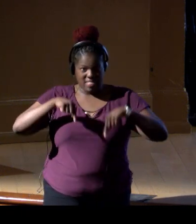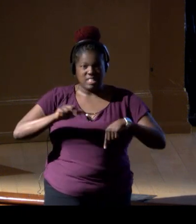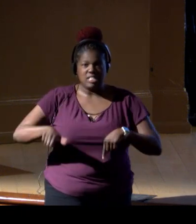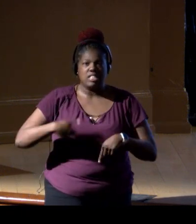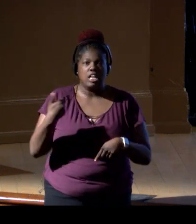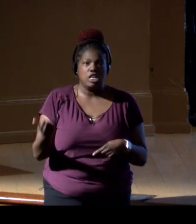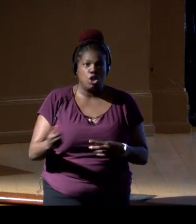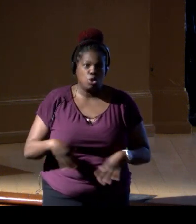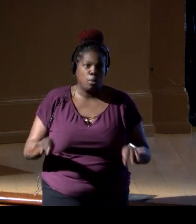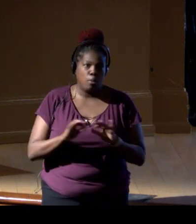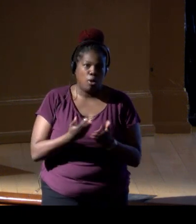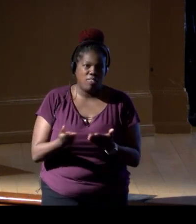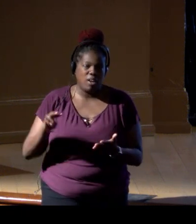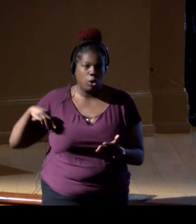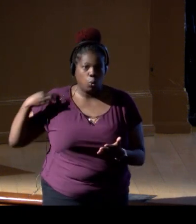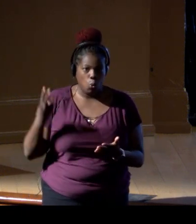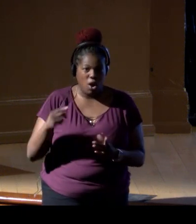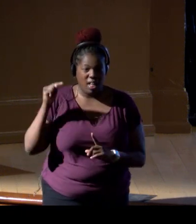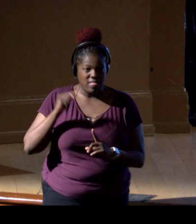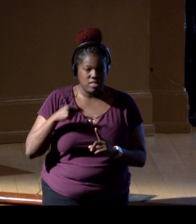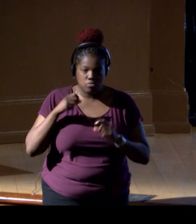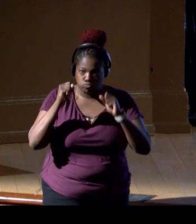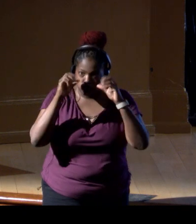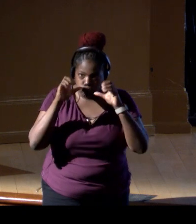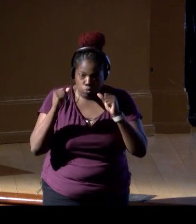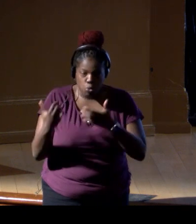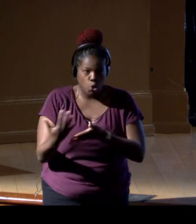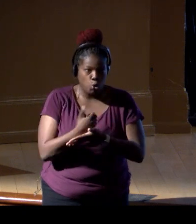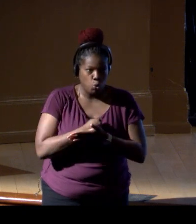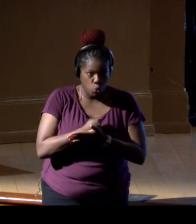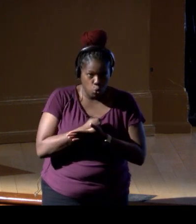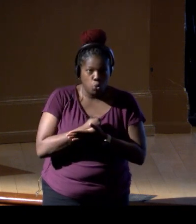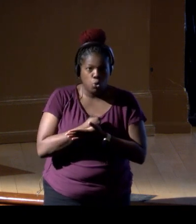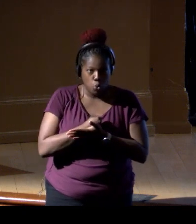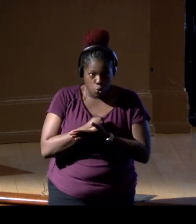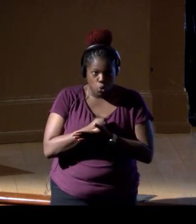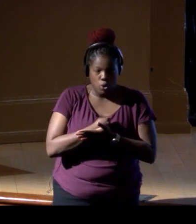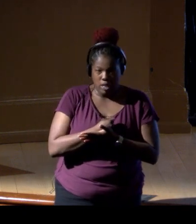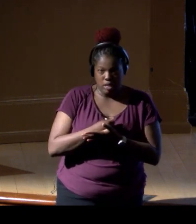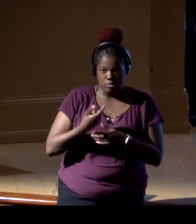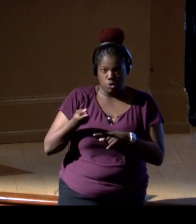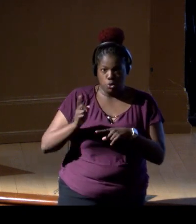This is an absolutely extraordinary collection with incalculable value.